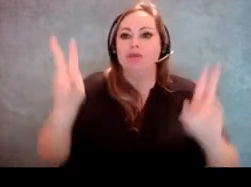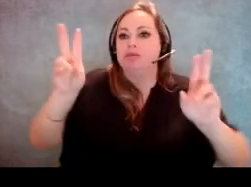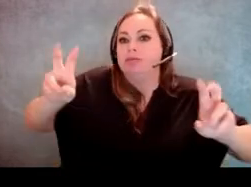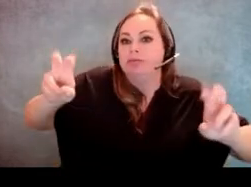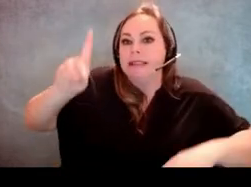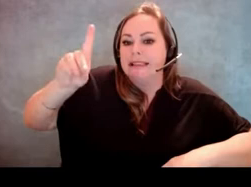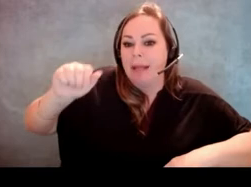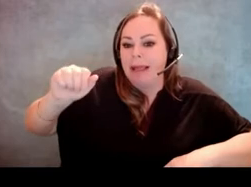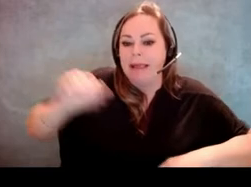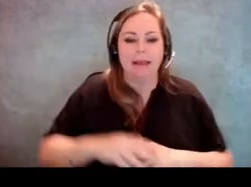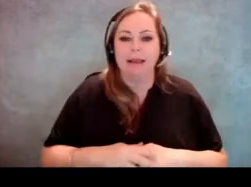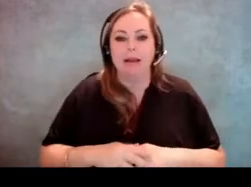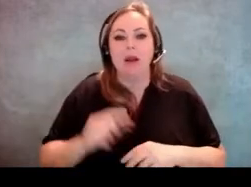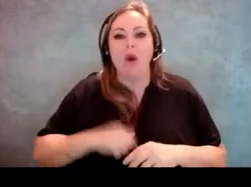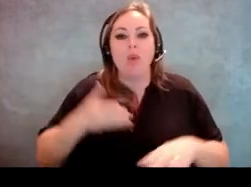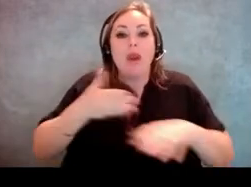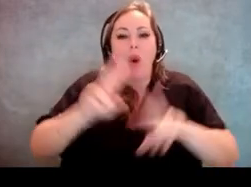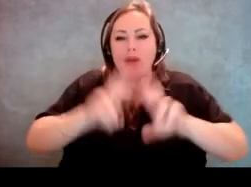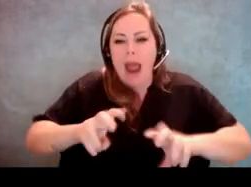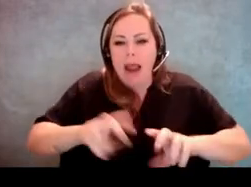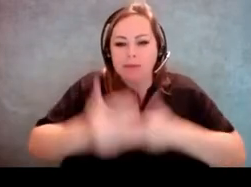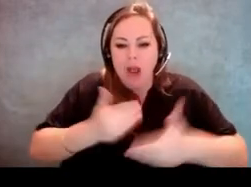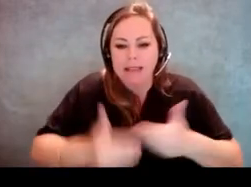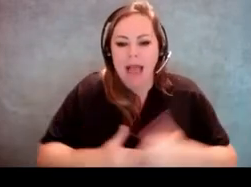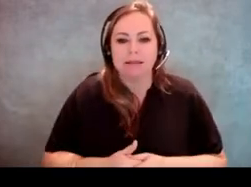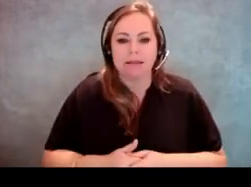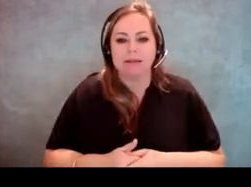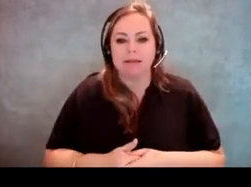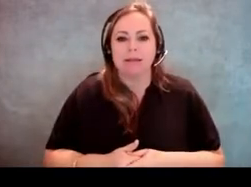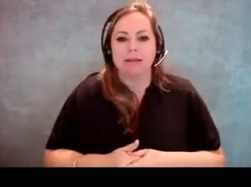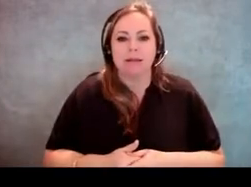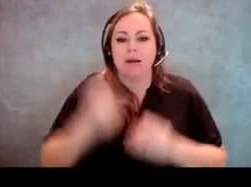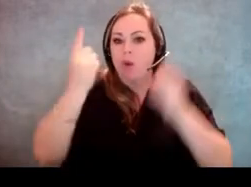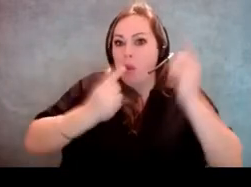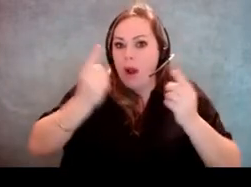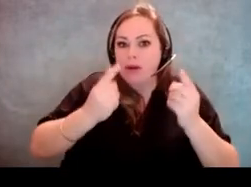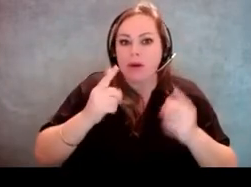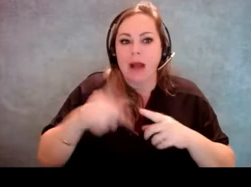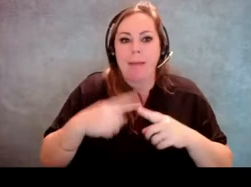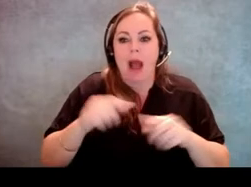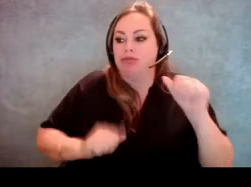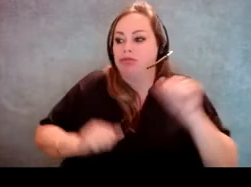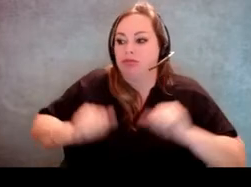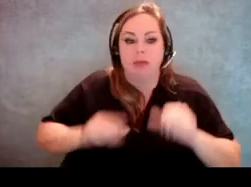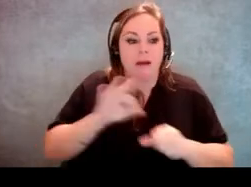we overthink that whole process. We wonder about, you know, voters with disabilities.